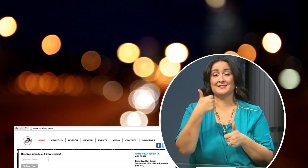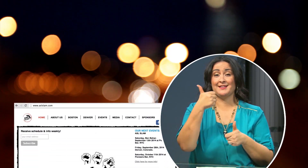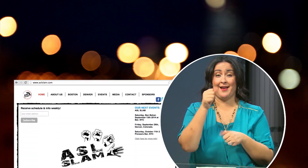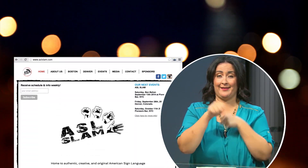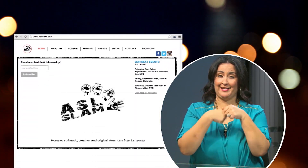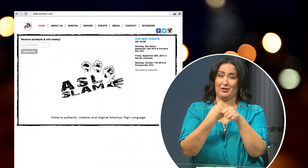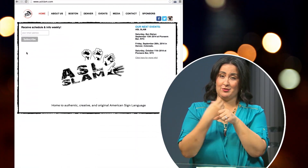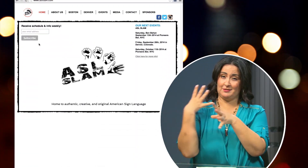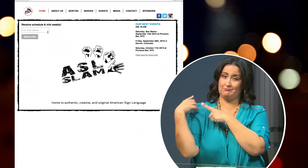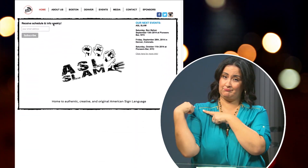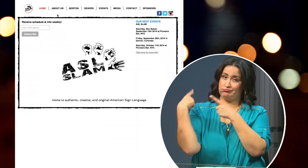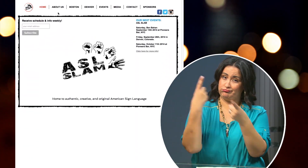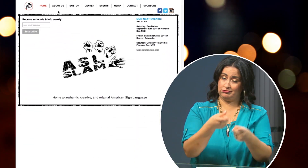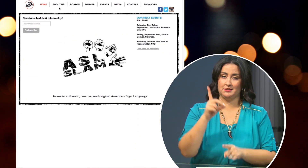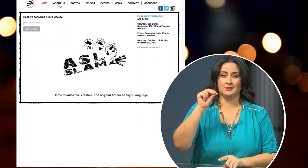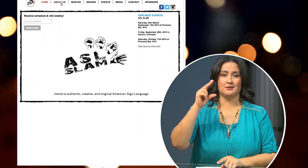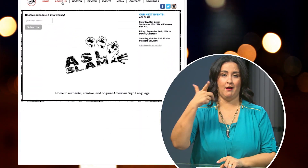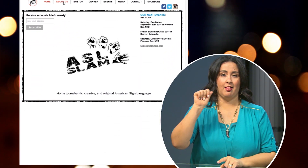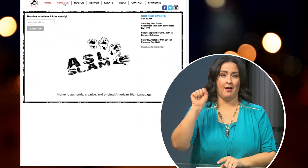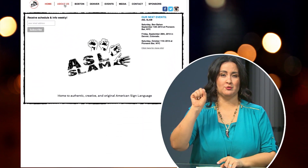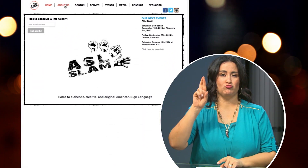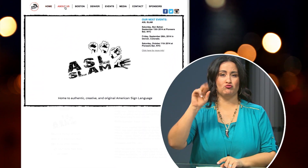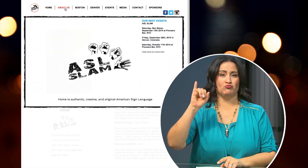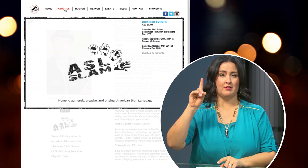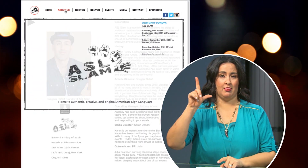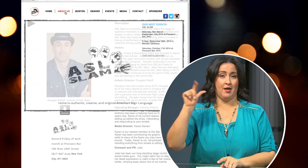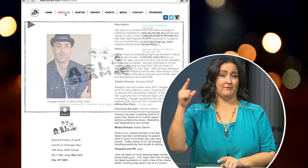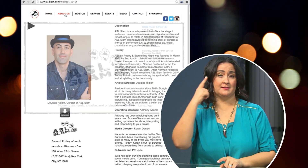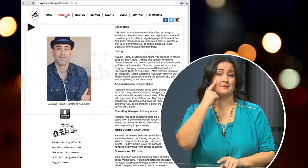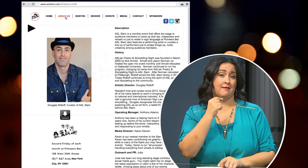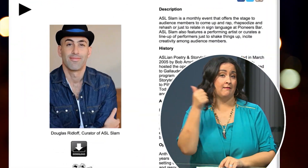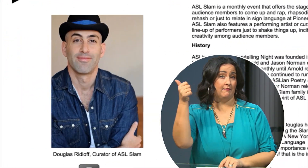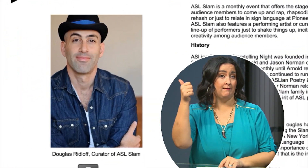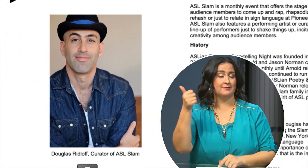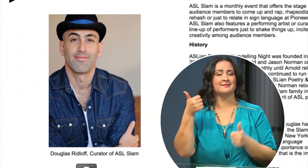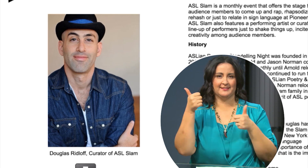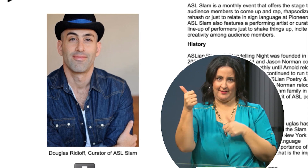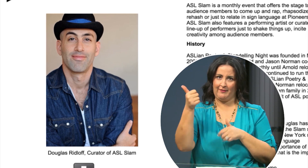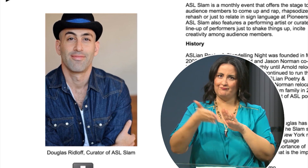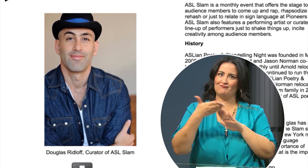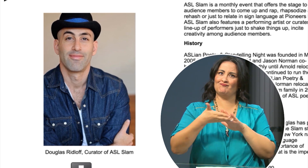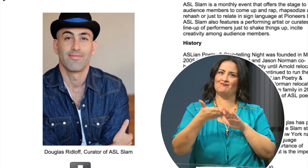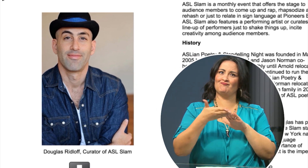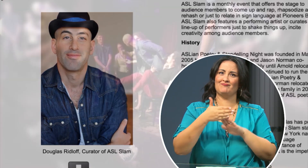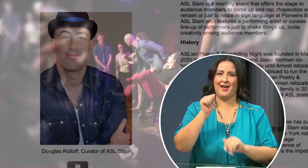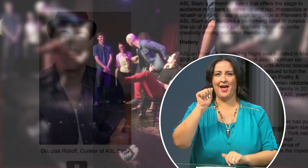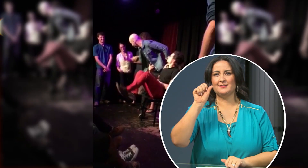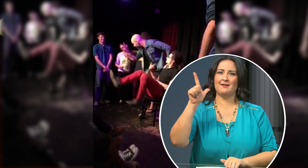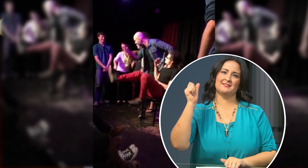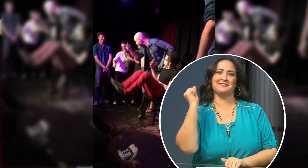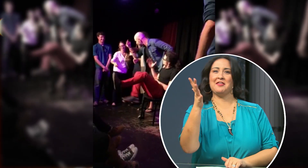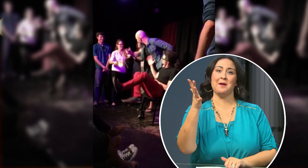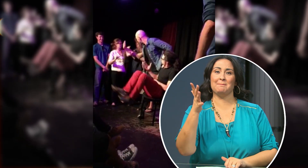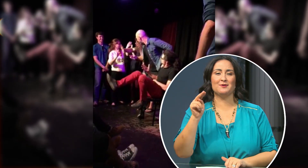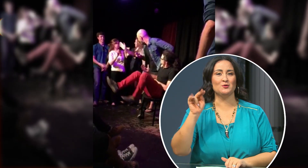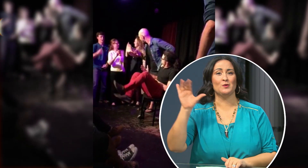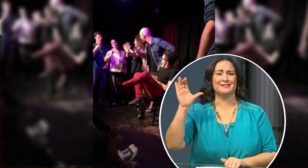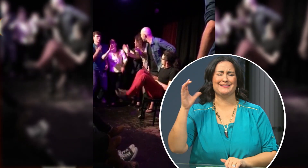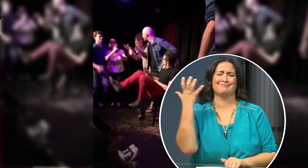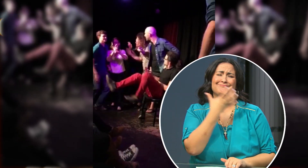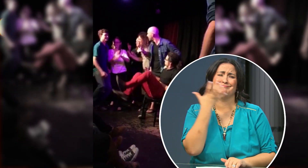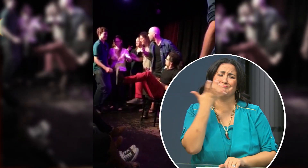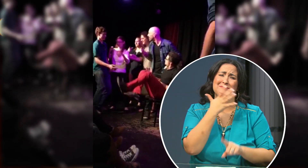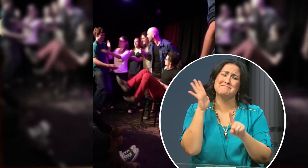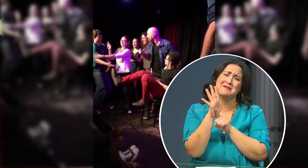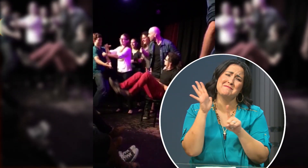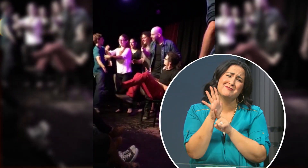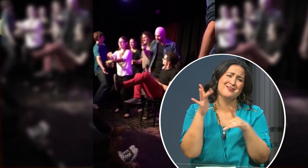For over ten years Doug Ridloff has been managing the ASL Slam in New York City. It’s one of the more